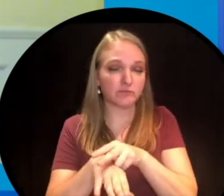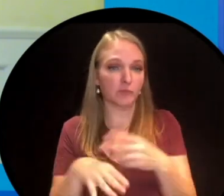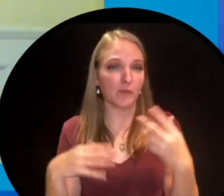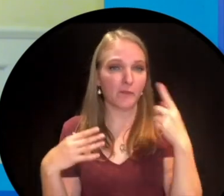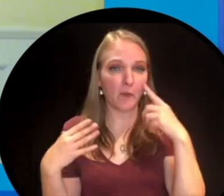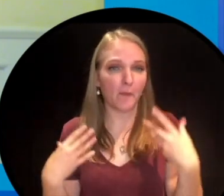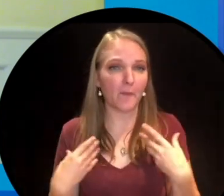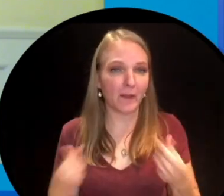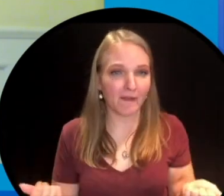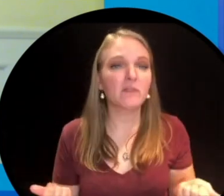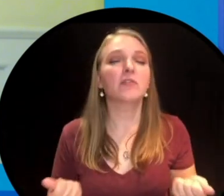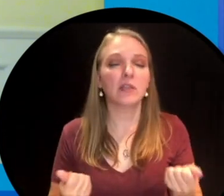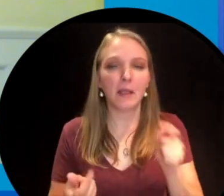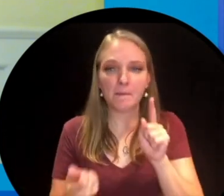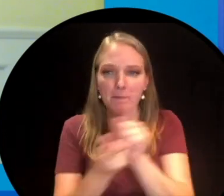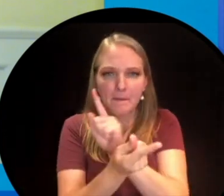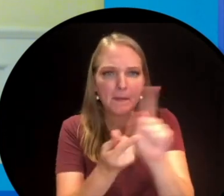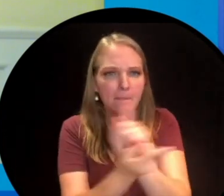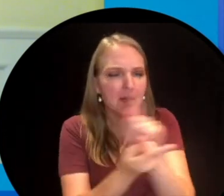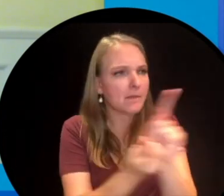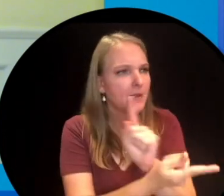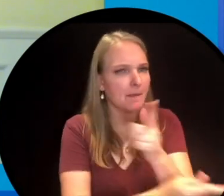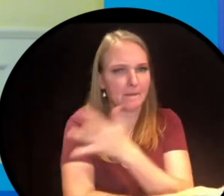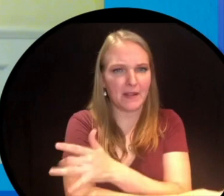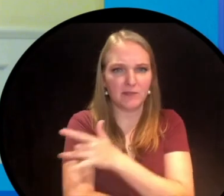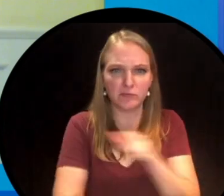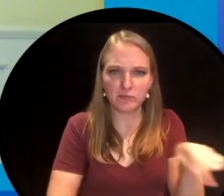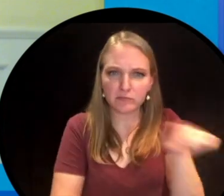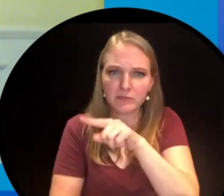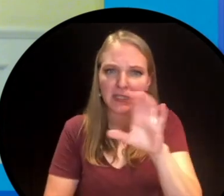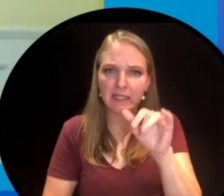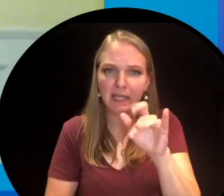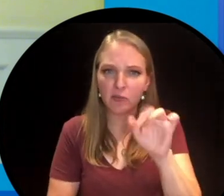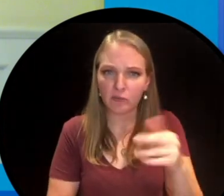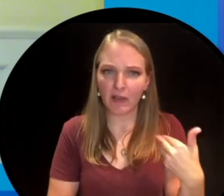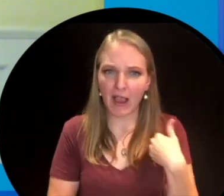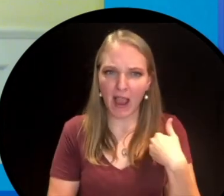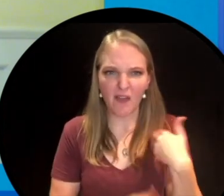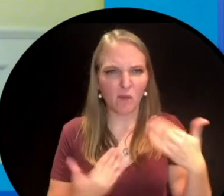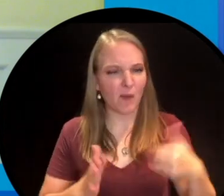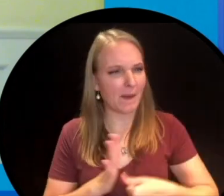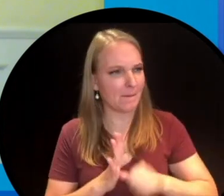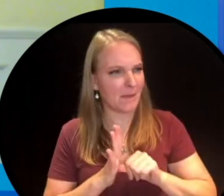he met lots of other cancer patients and he was so impressed by how brave they were. That really